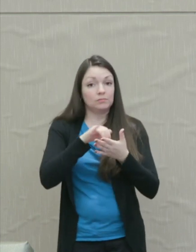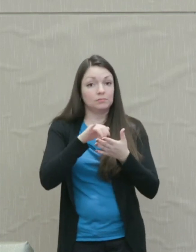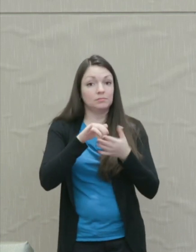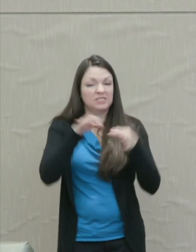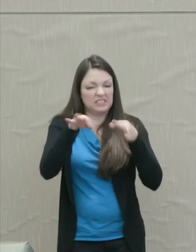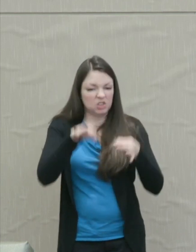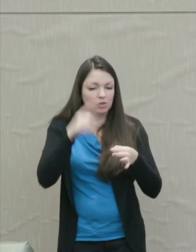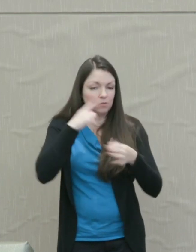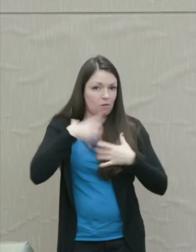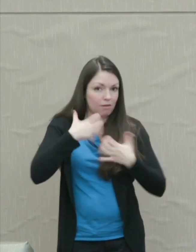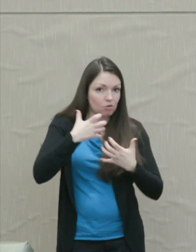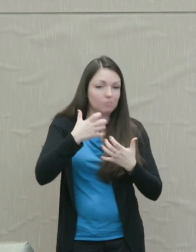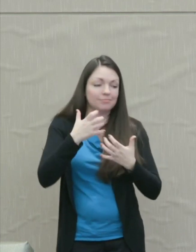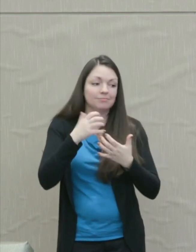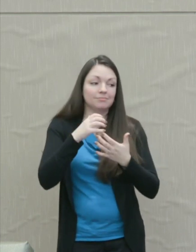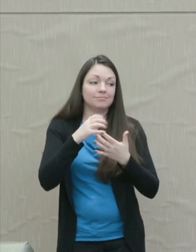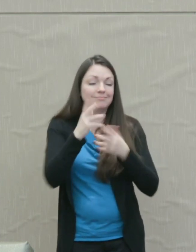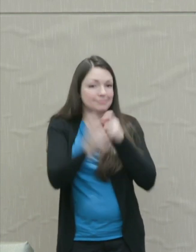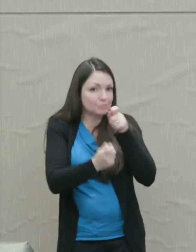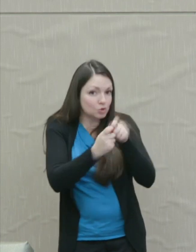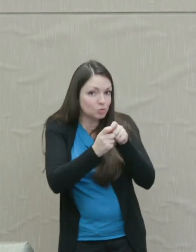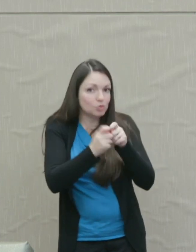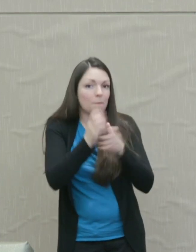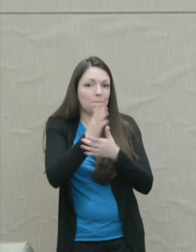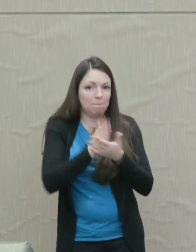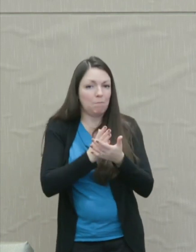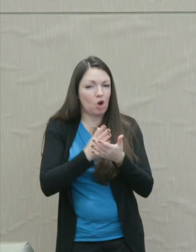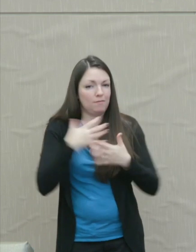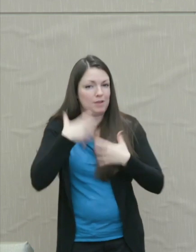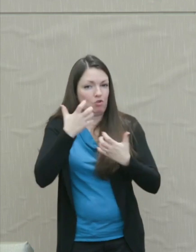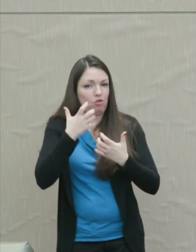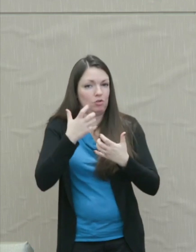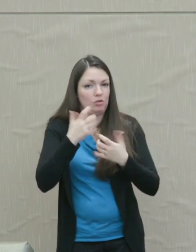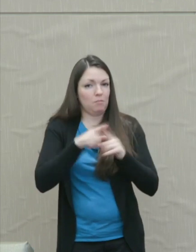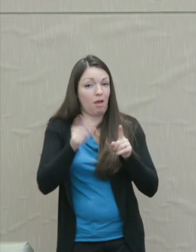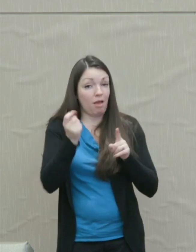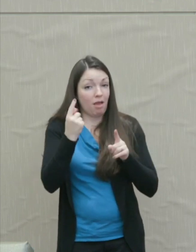conceptual element in anger. But we better pause because that's not obvious.